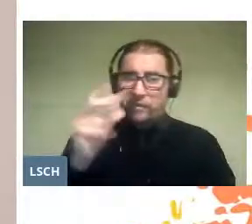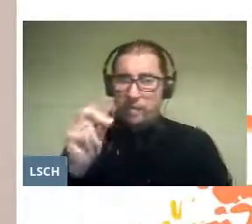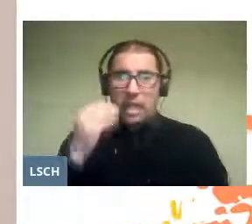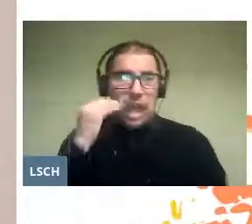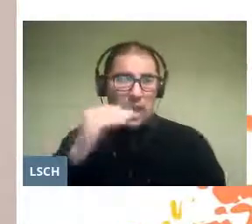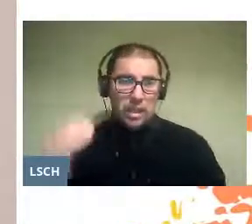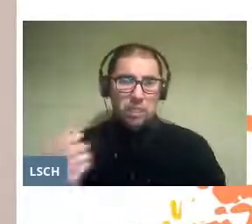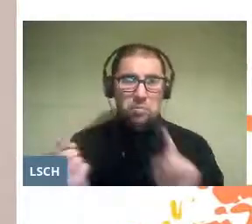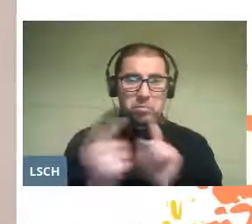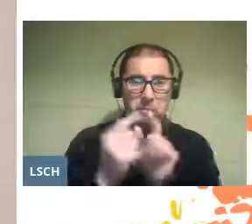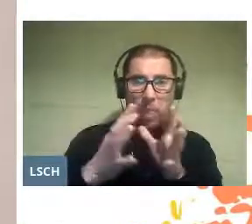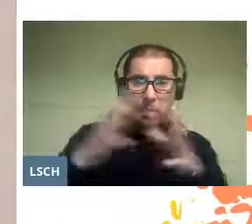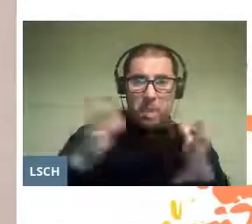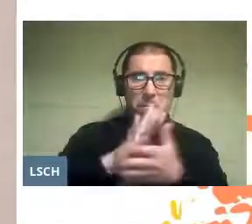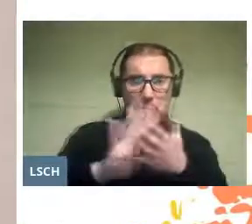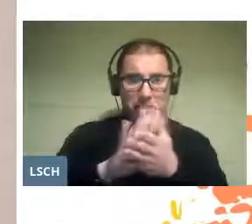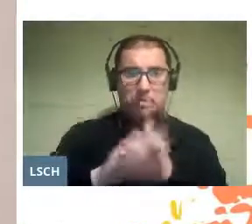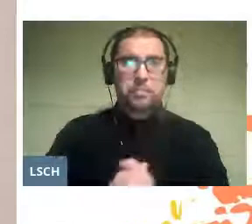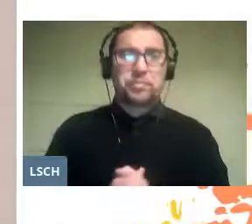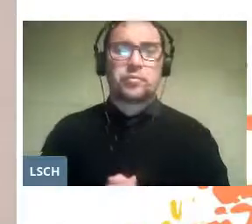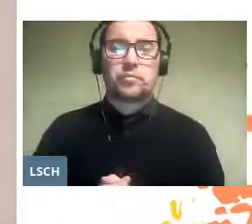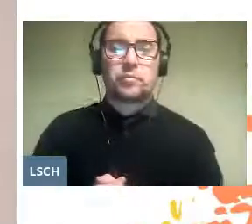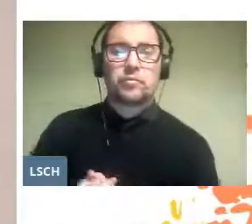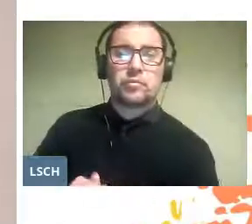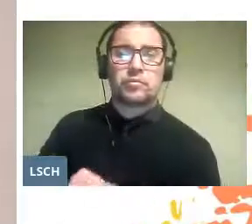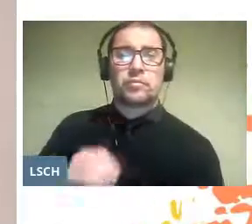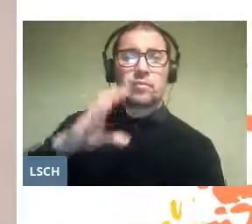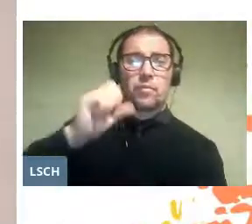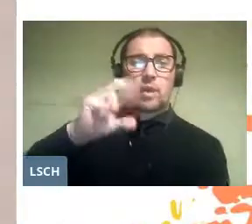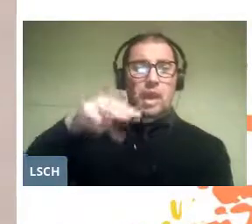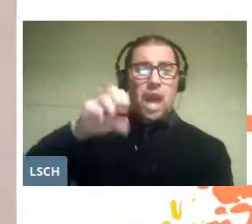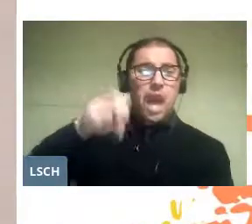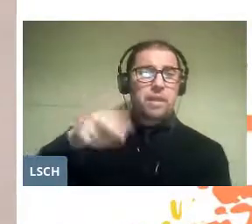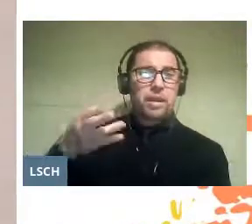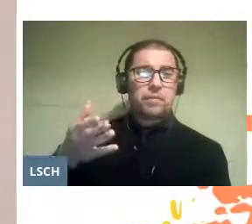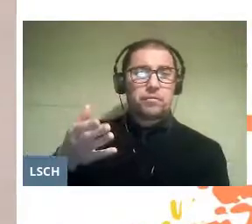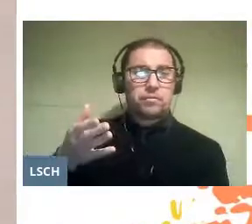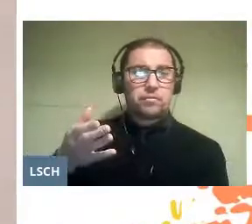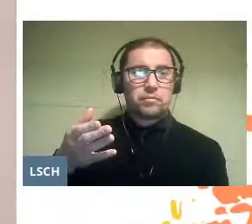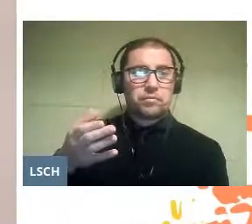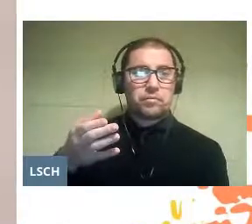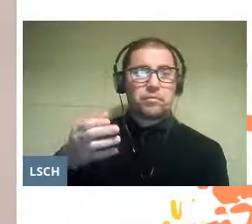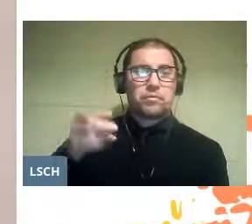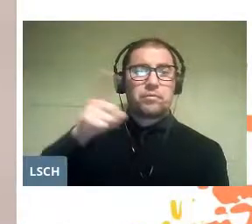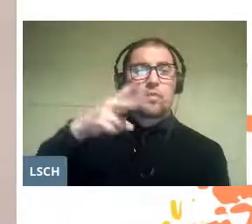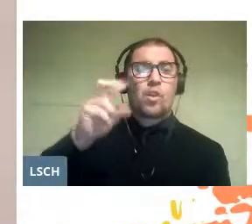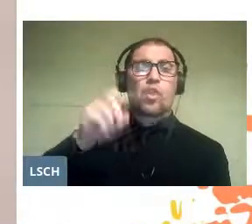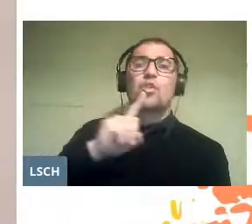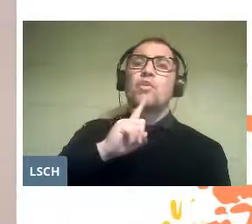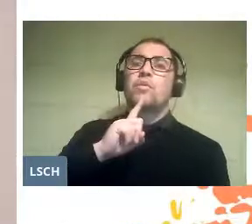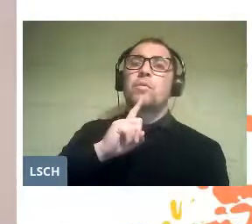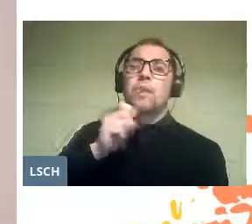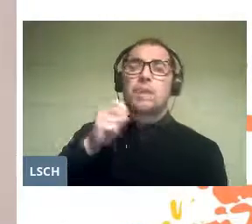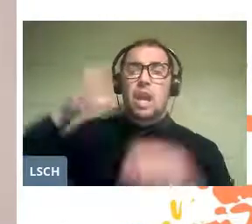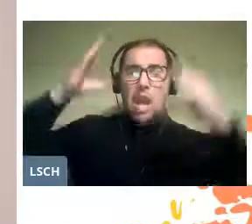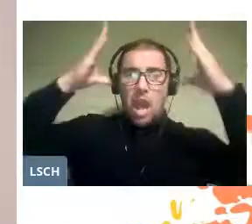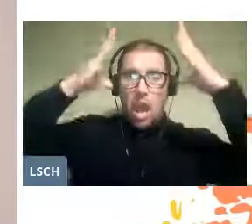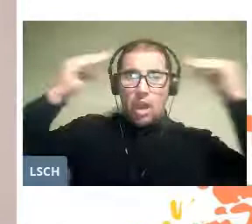Examples are Carmen, by Georges Bizet, The flying Dutchman by Richard Wagner,